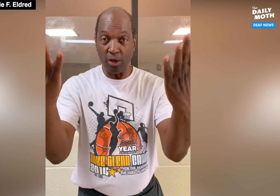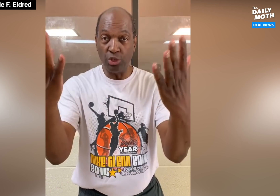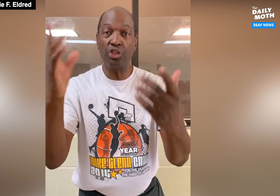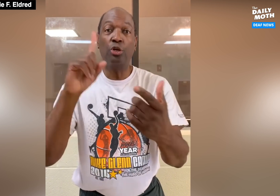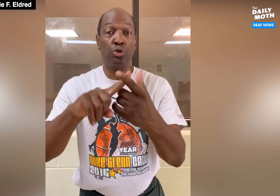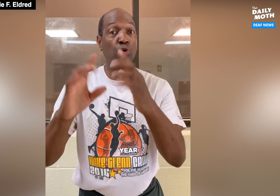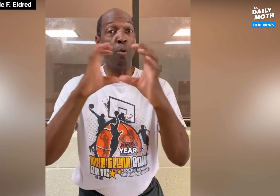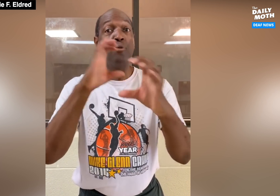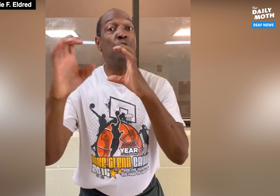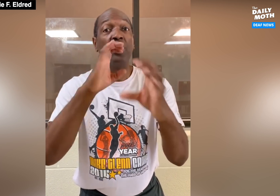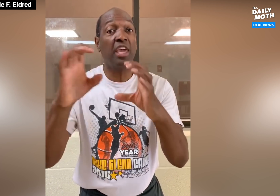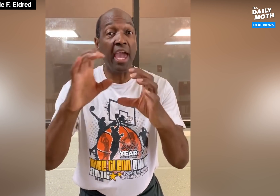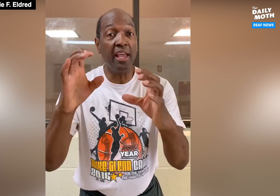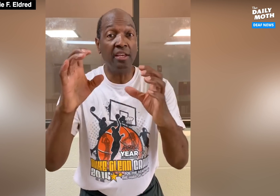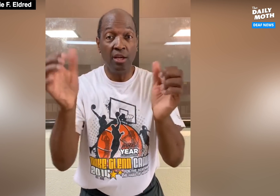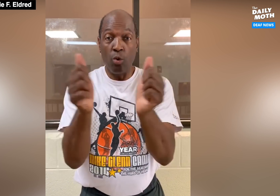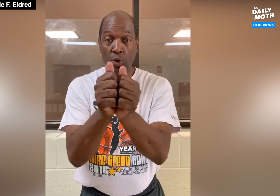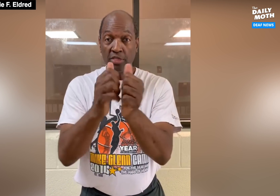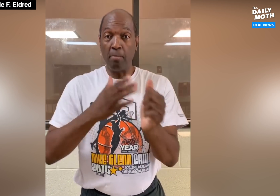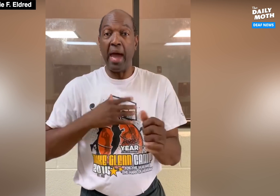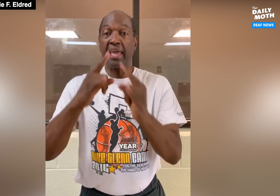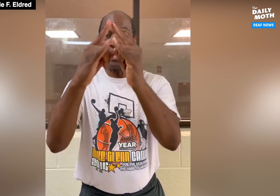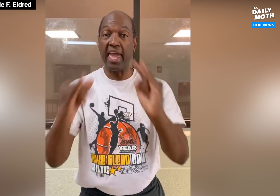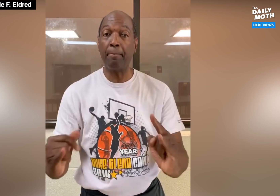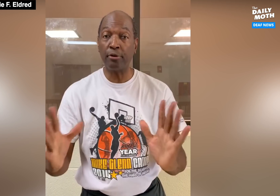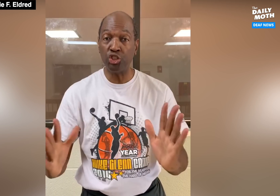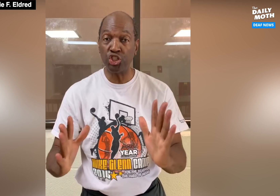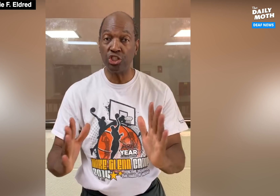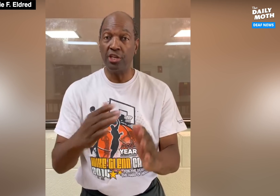I use sign language to communicate with my campers